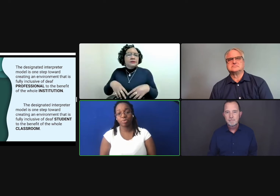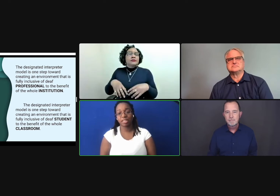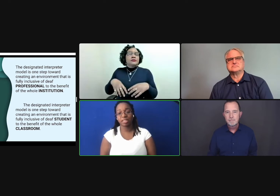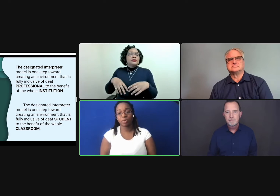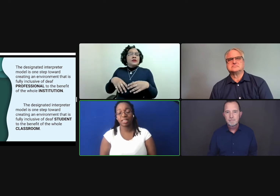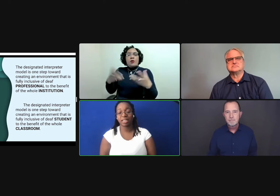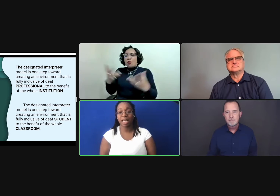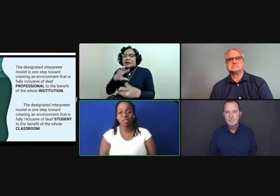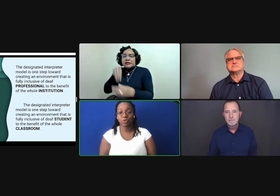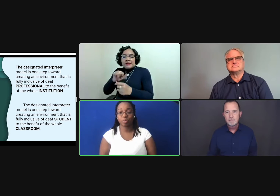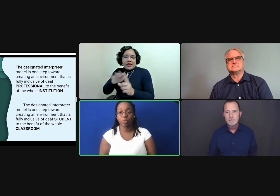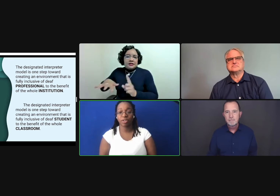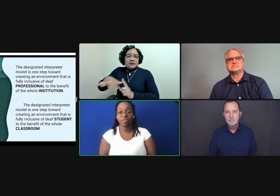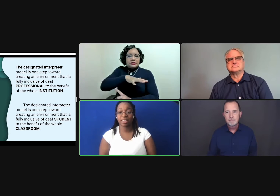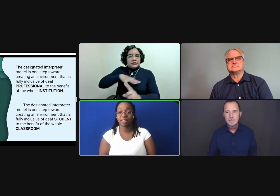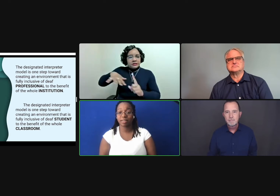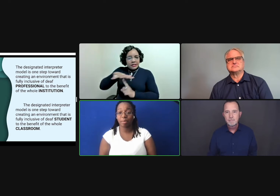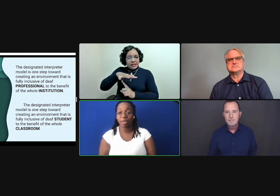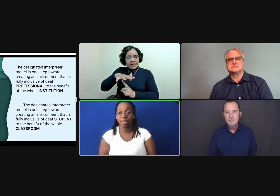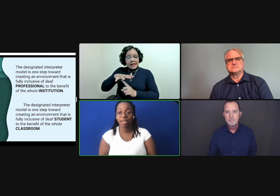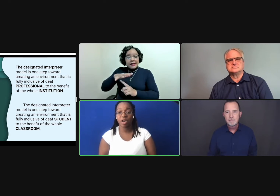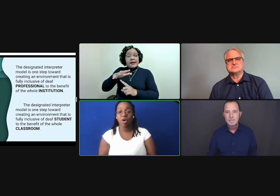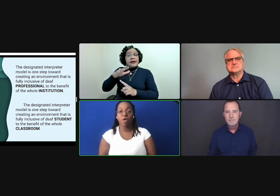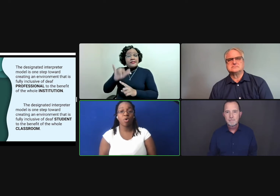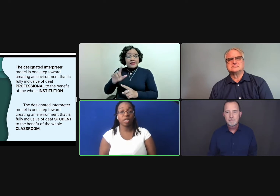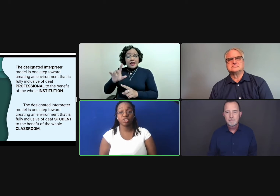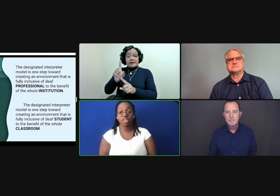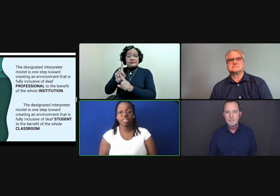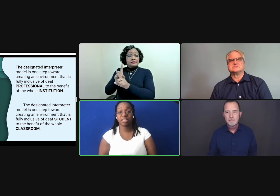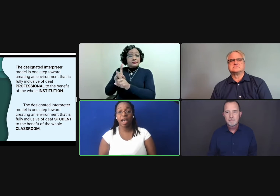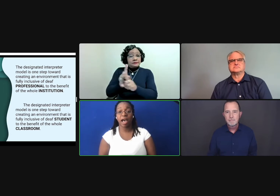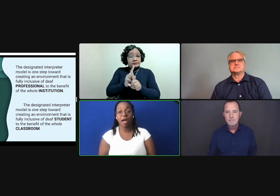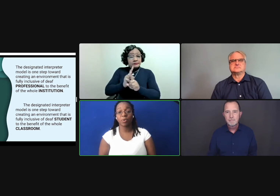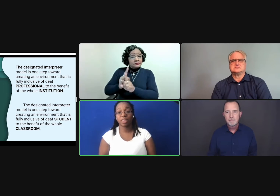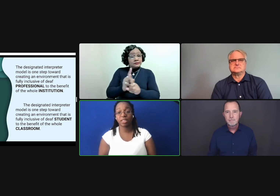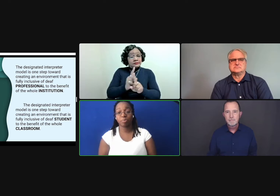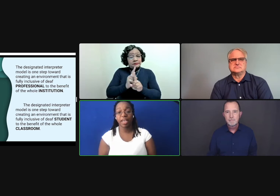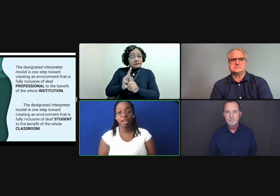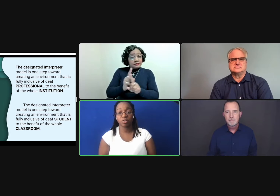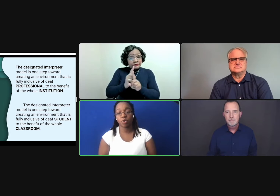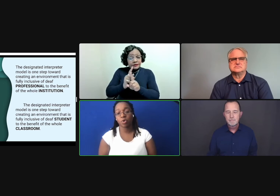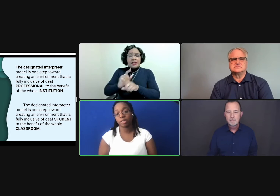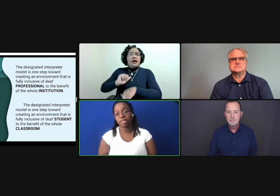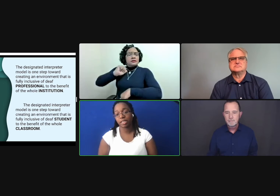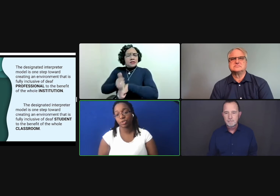being presented within the classroom, whether it's the topic or just how peers and cohorts tend